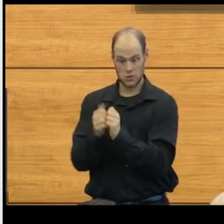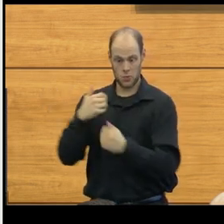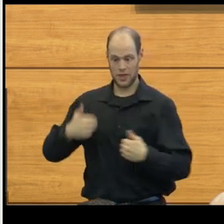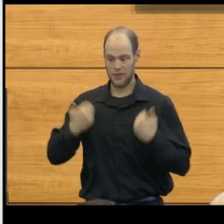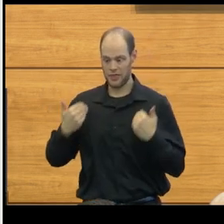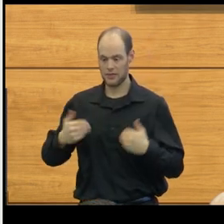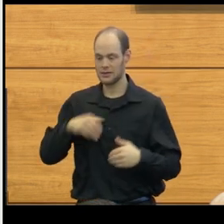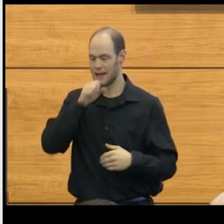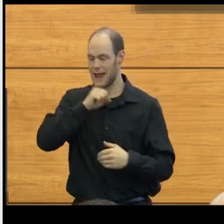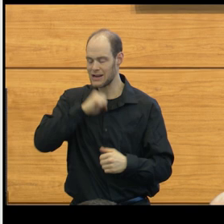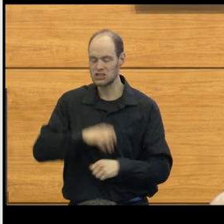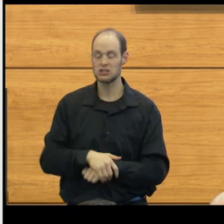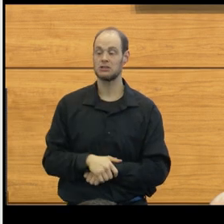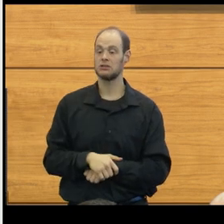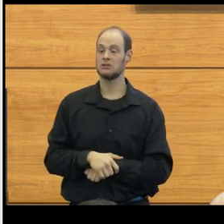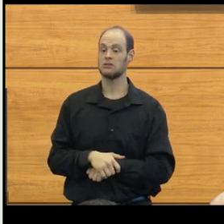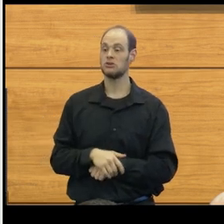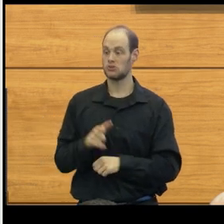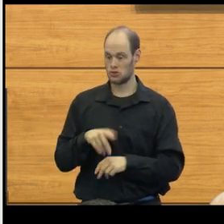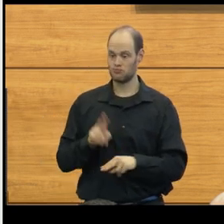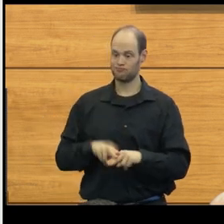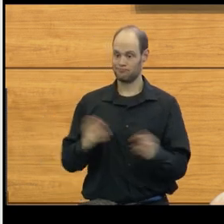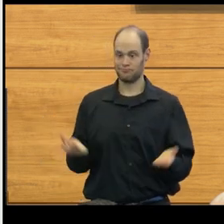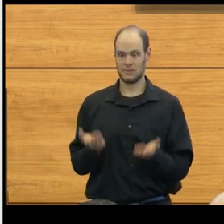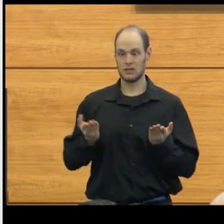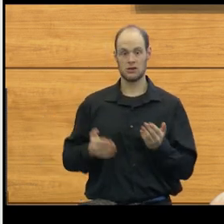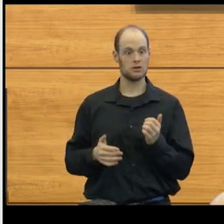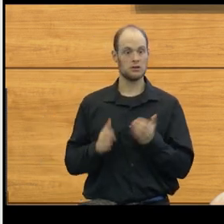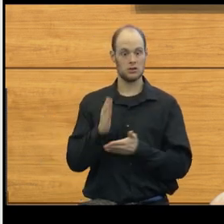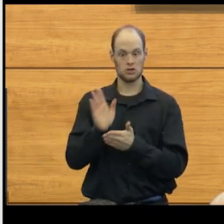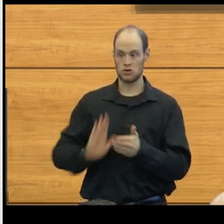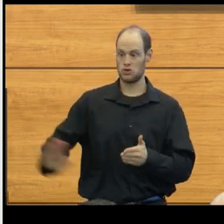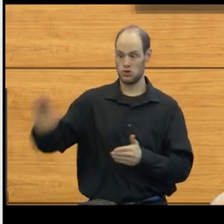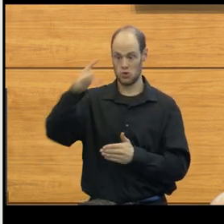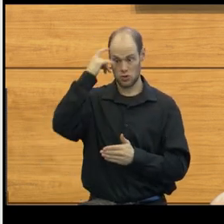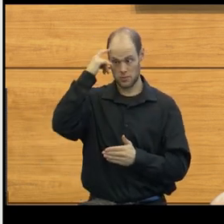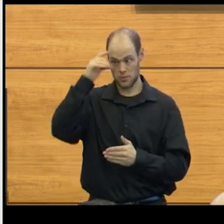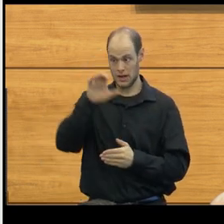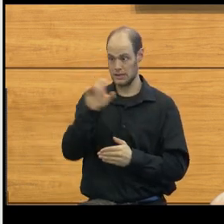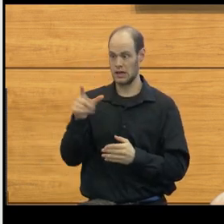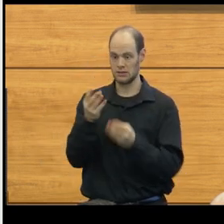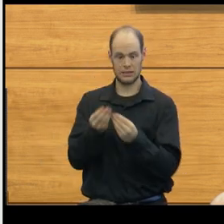So as you are sitting here, part of your brain cells are disappearing.